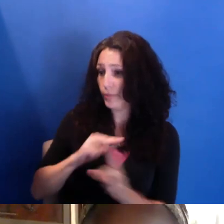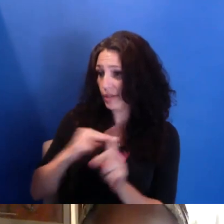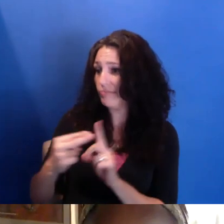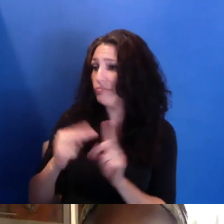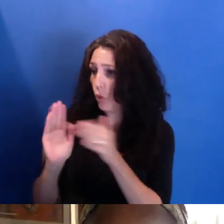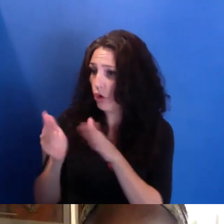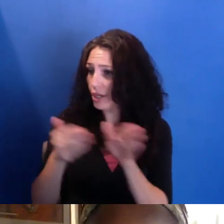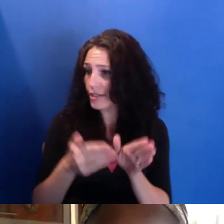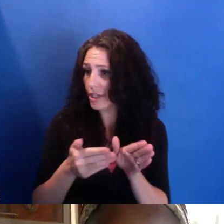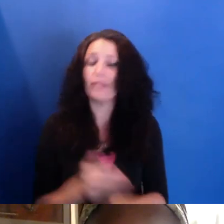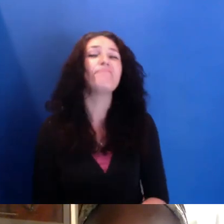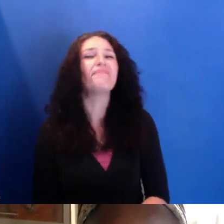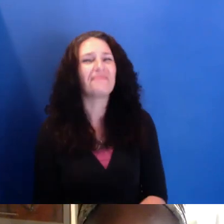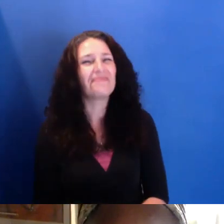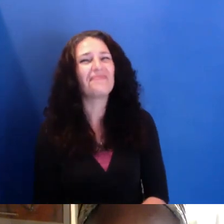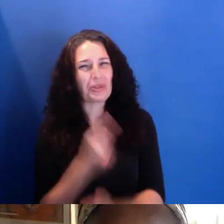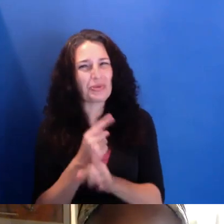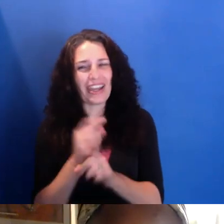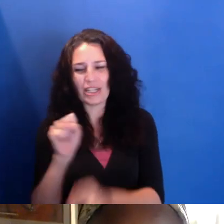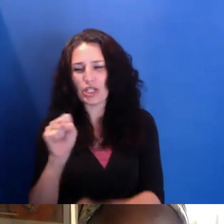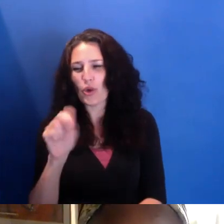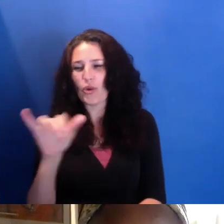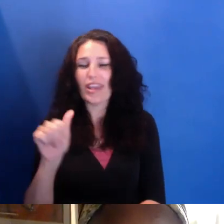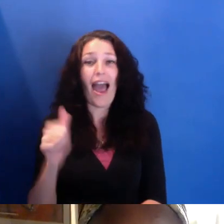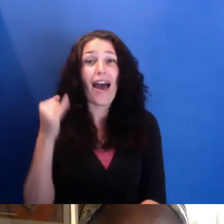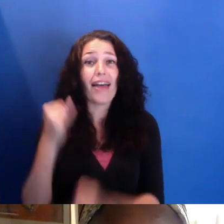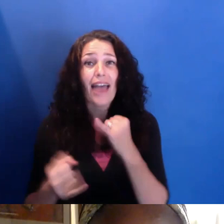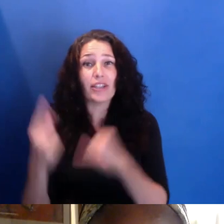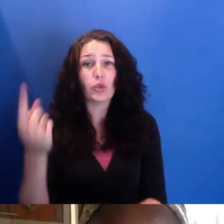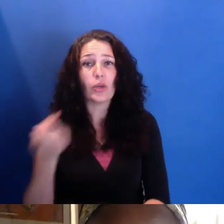Thank you for that. We have our last question. This one's coming in from Assad Mohammad.